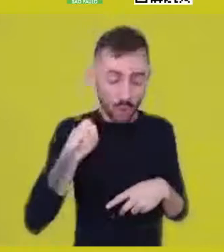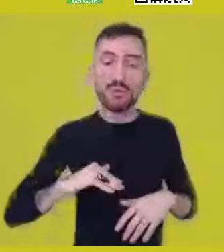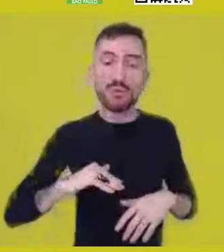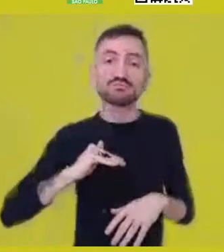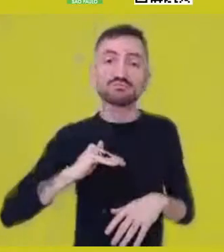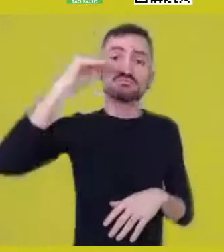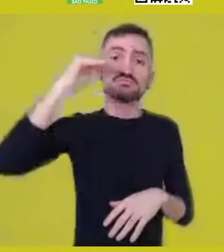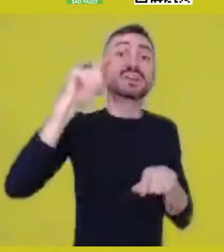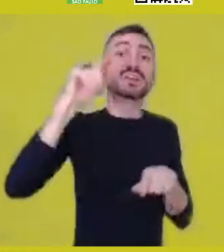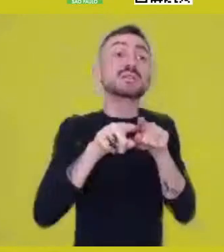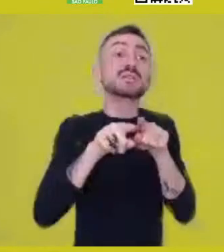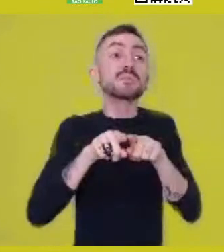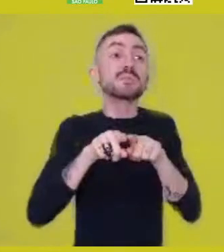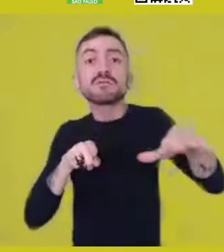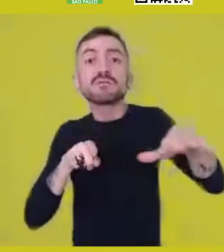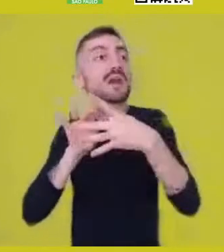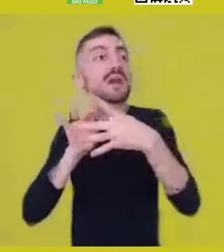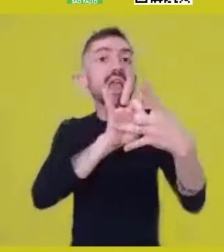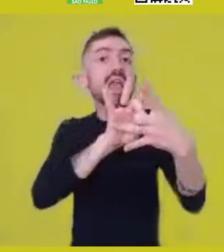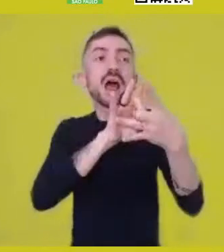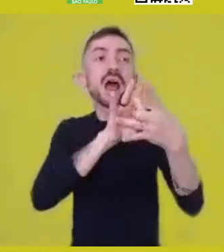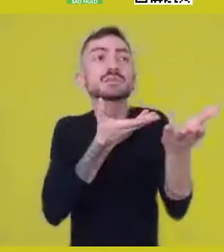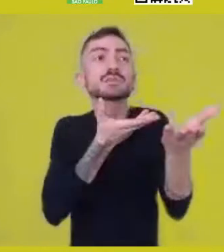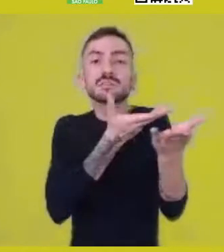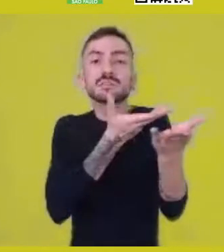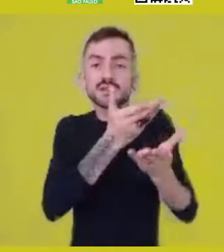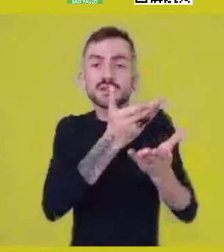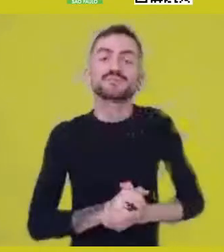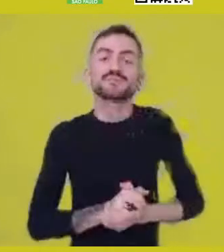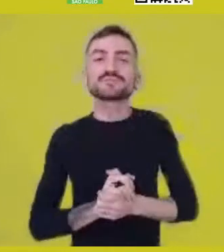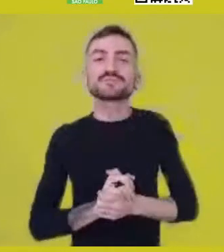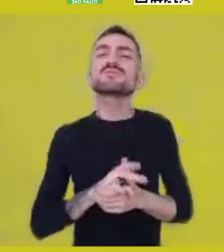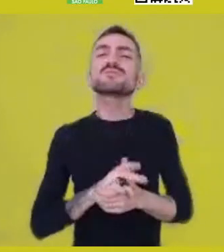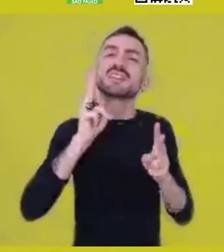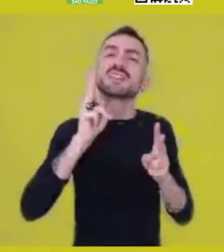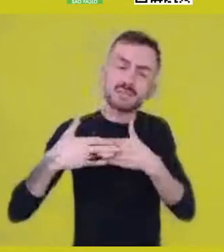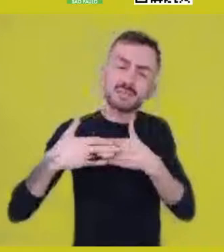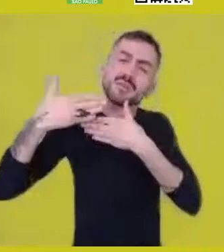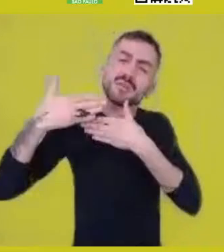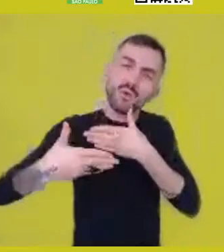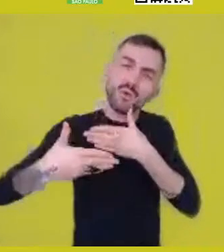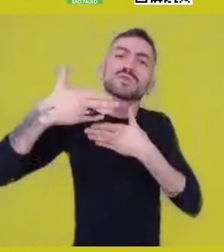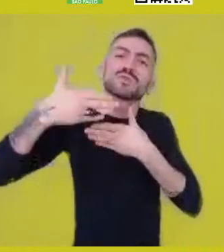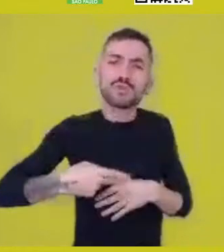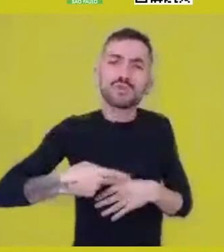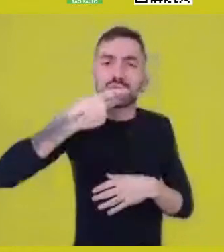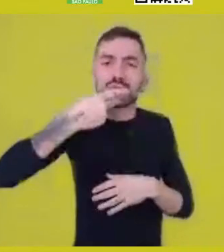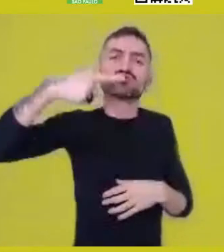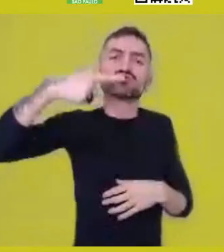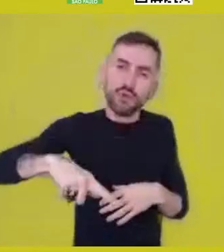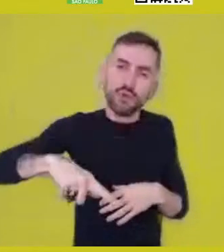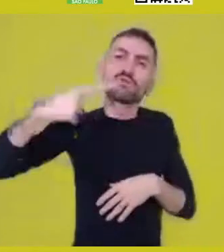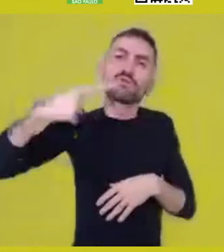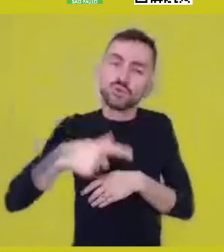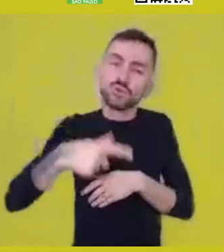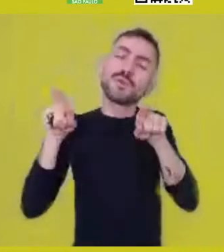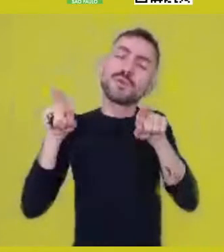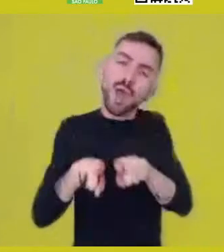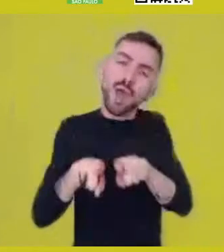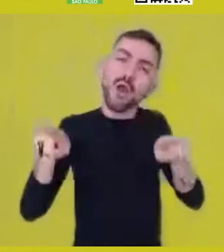I say this and I’ve been reiterating it at each meeting so that we have the dimension of the culture,